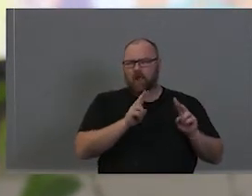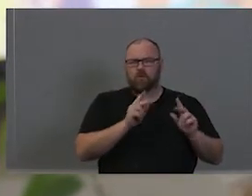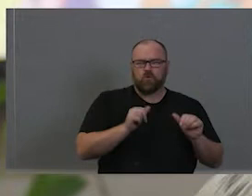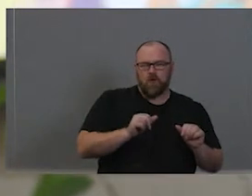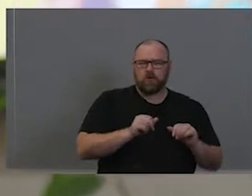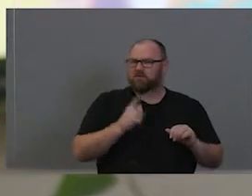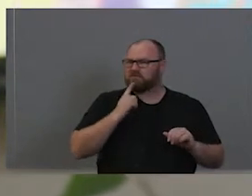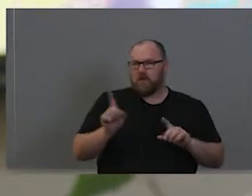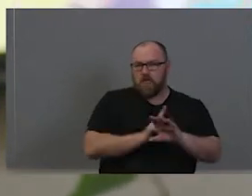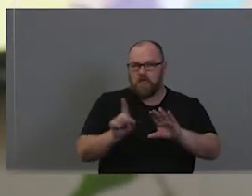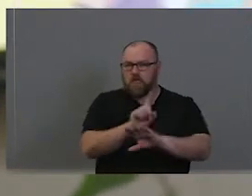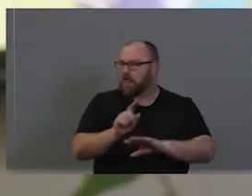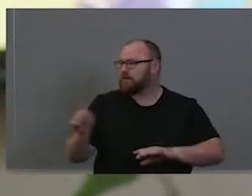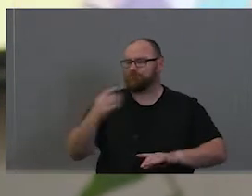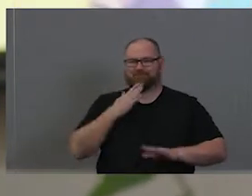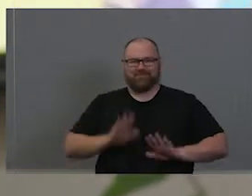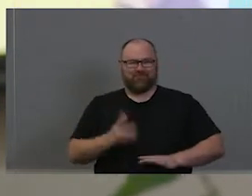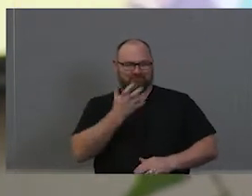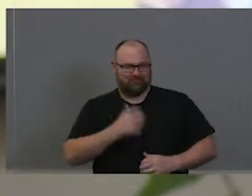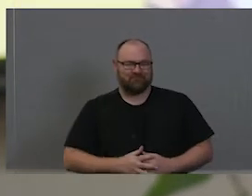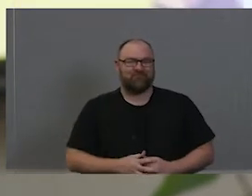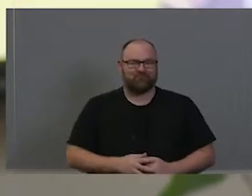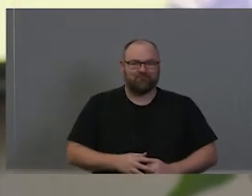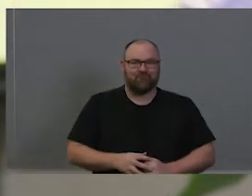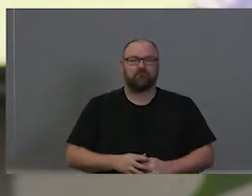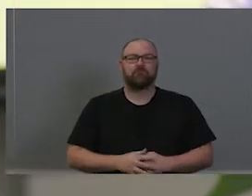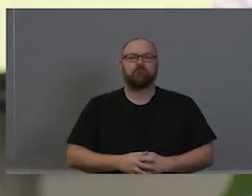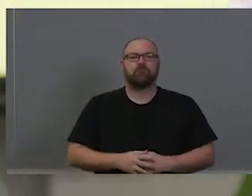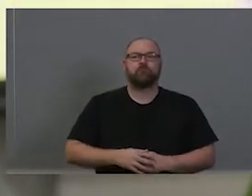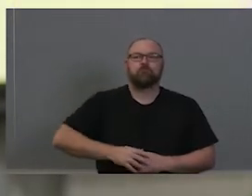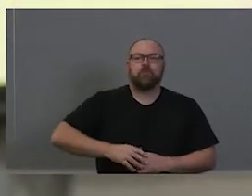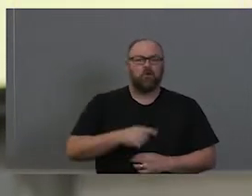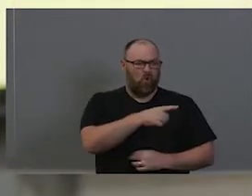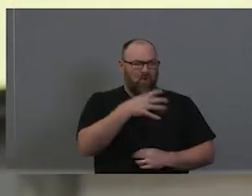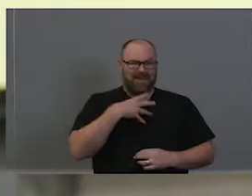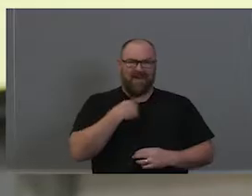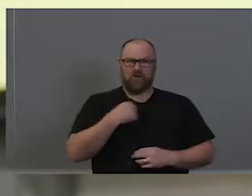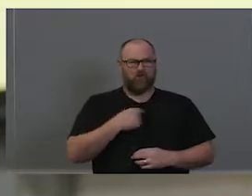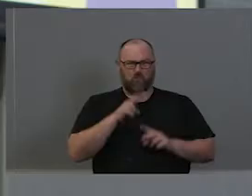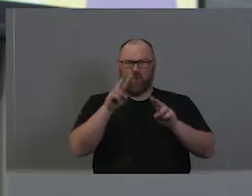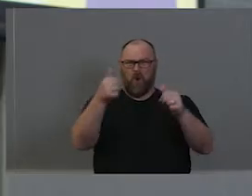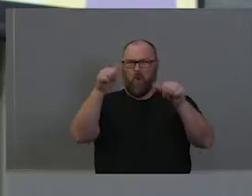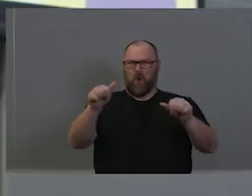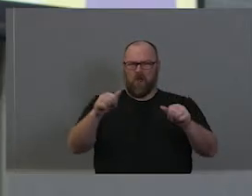stay still a visual representation of the University. So they threw open as a good democracy